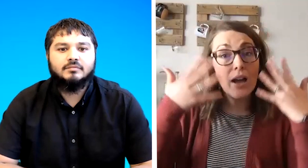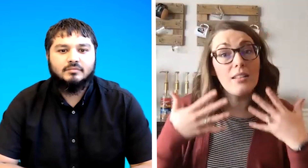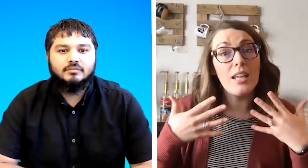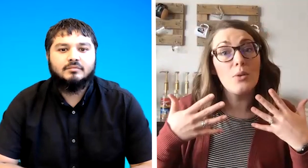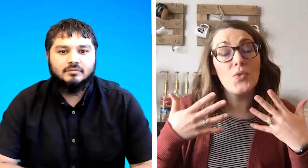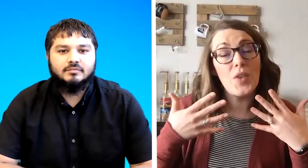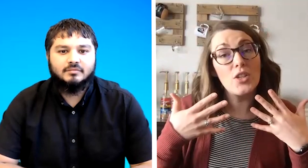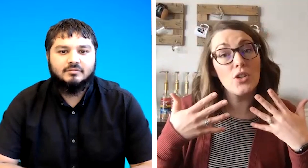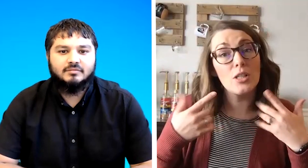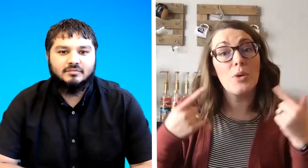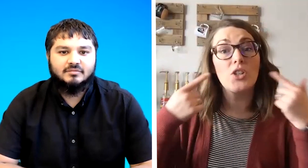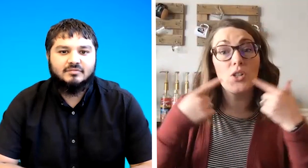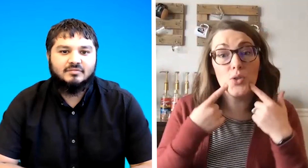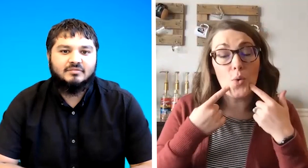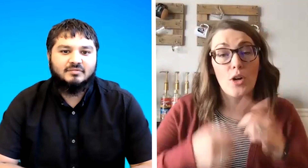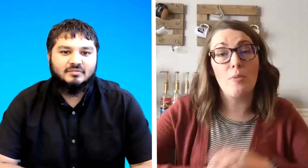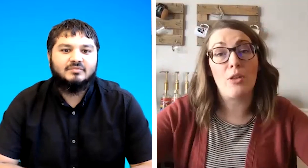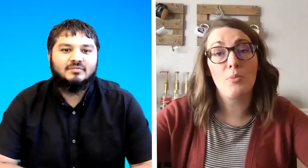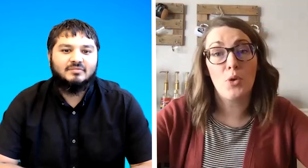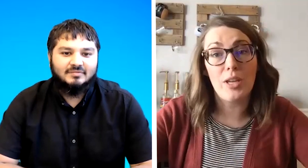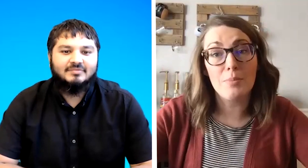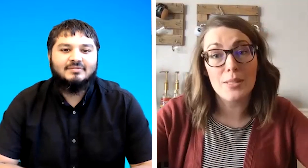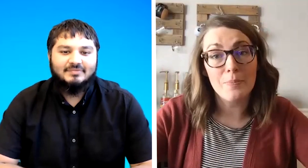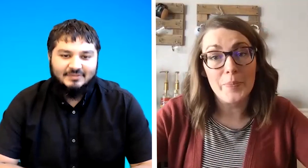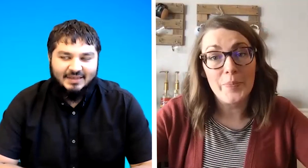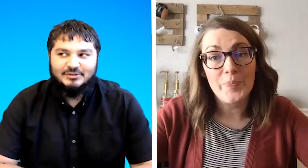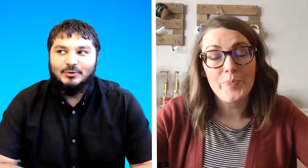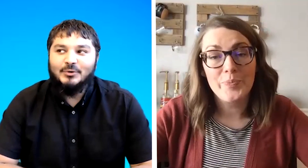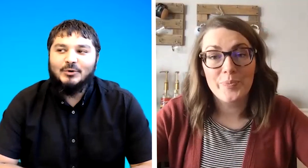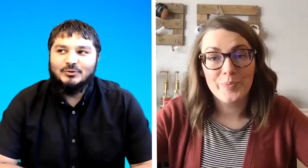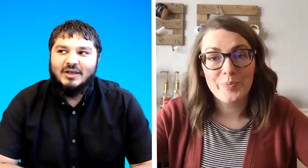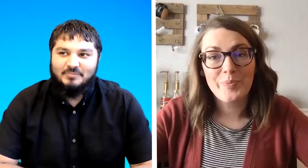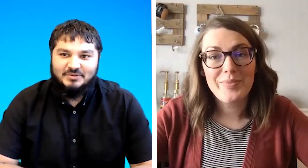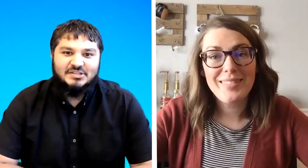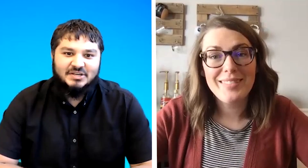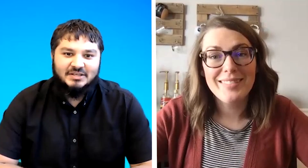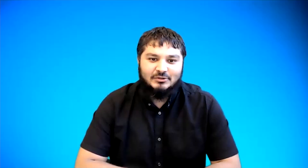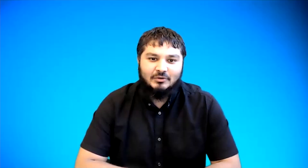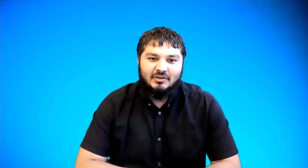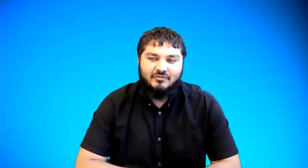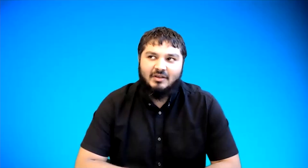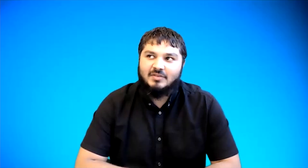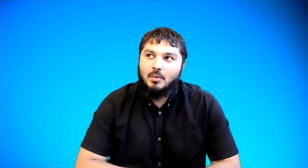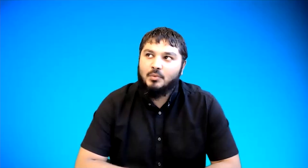language facial expressions or your math morphemes okay so we also have positioning so if someone was